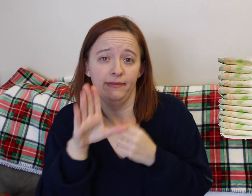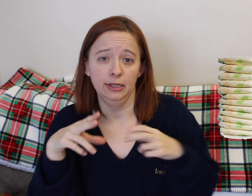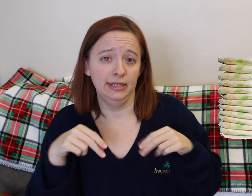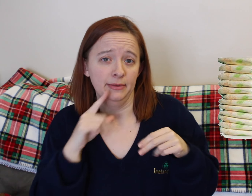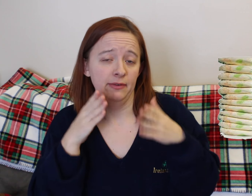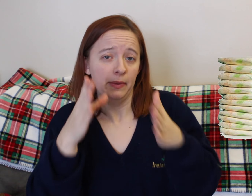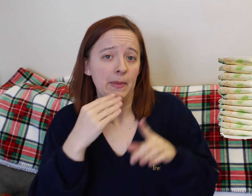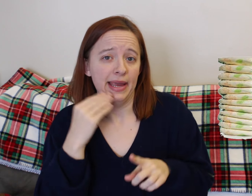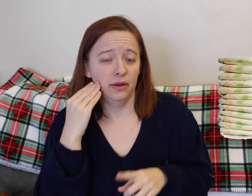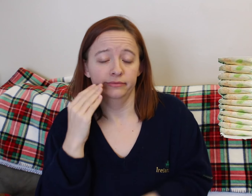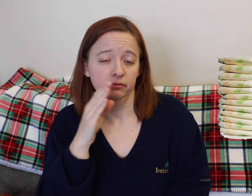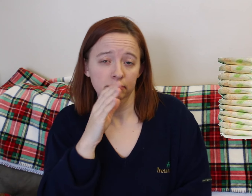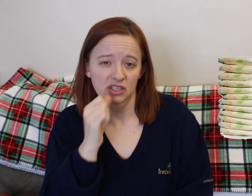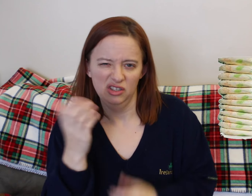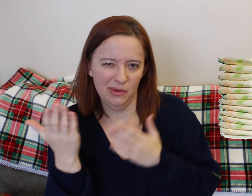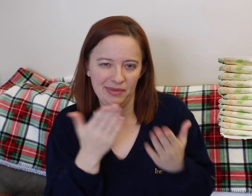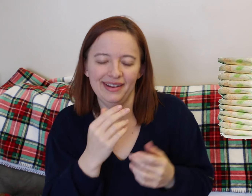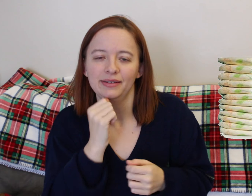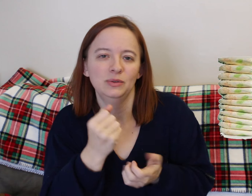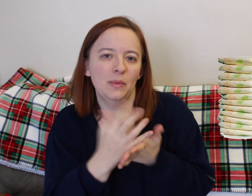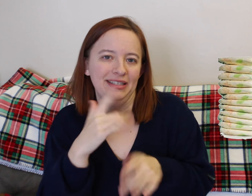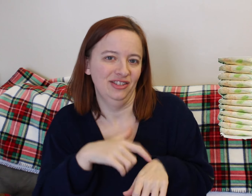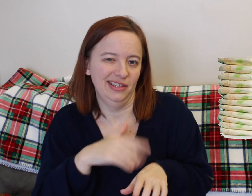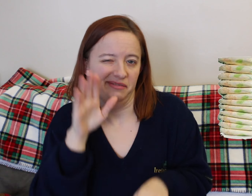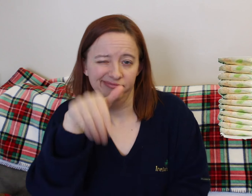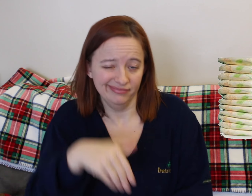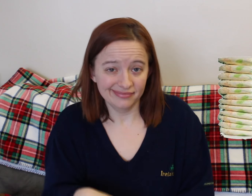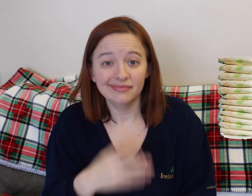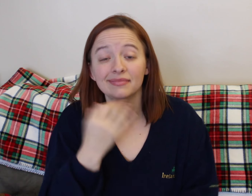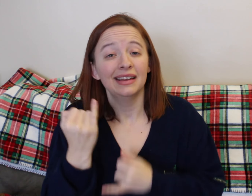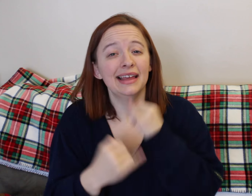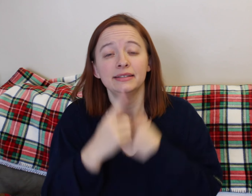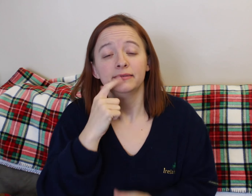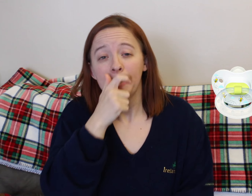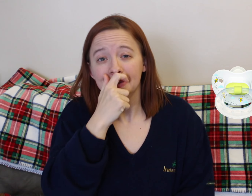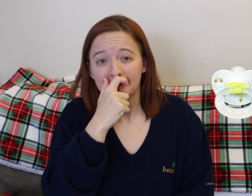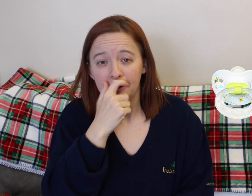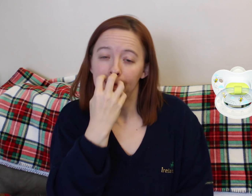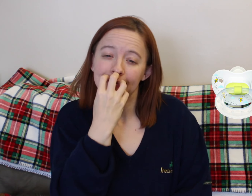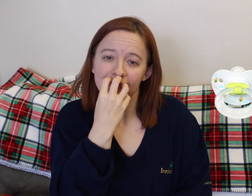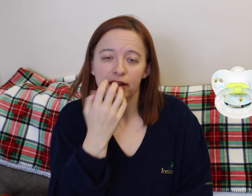NO, you do not need bring them at all.